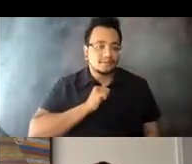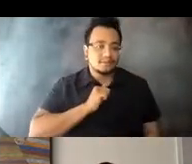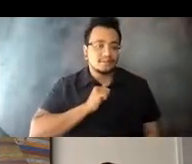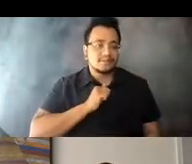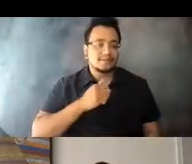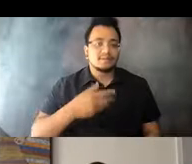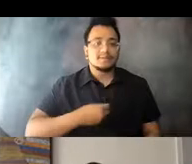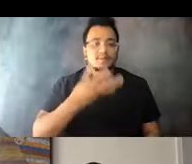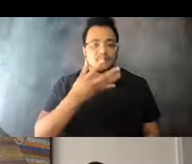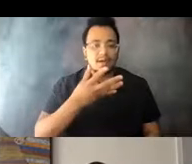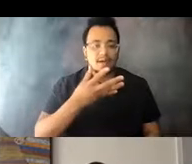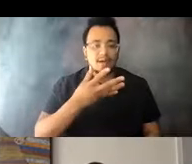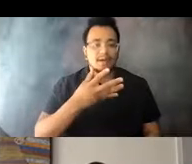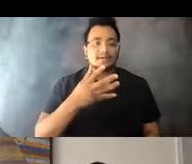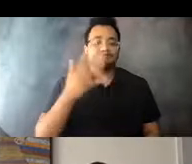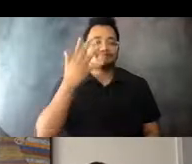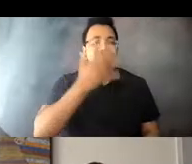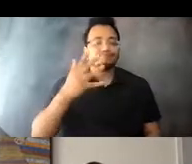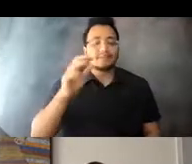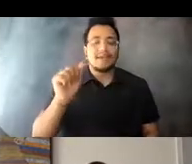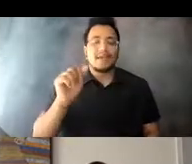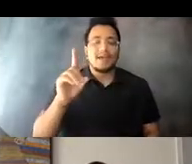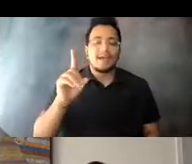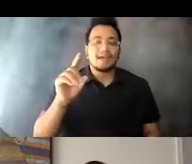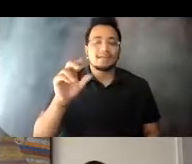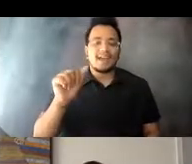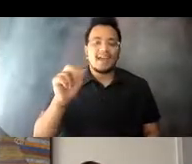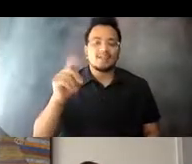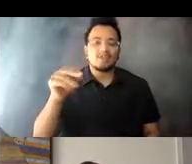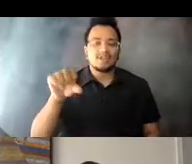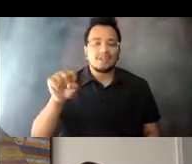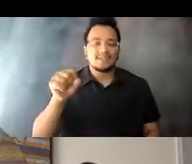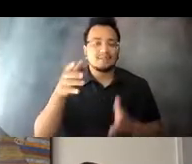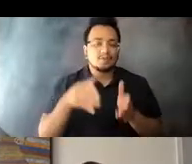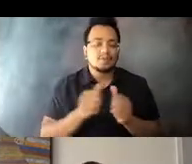15:06:11 I'm a white anrogenous person, I'm wearing a blue jacket.